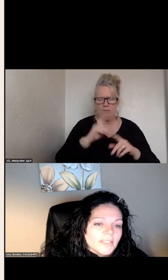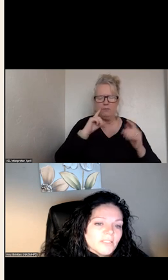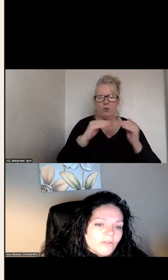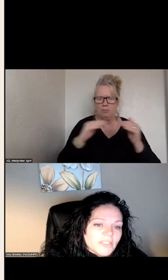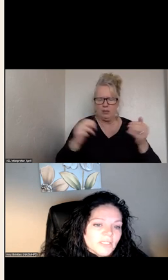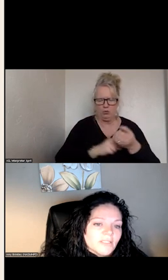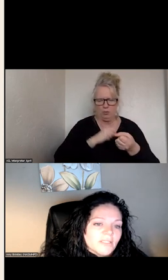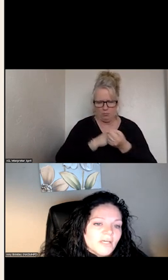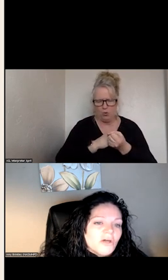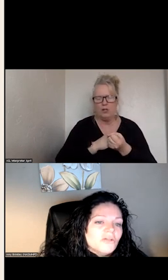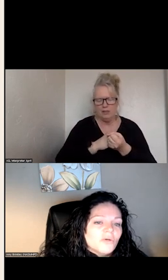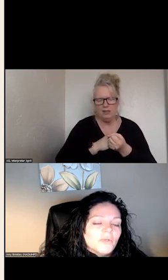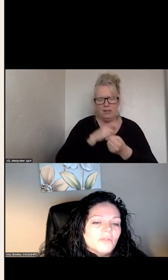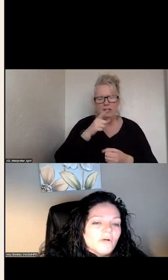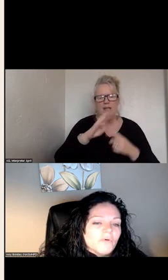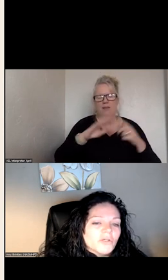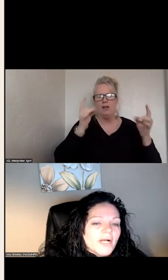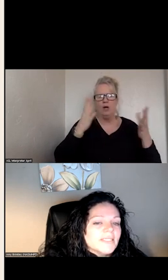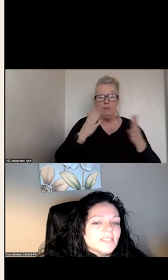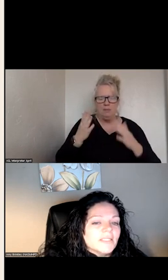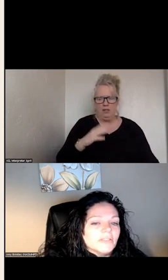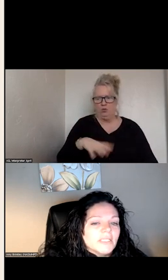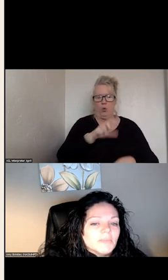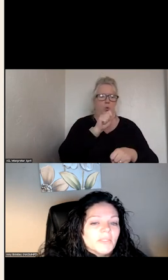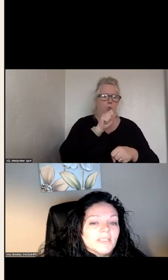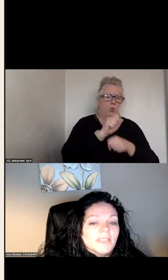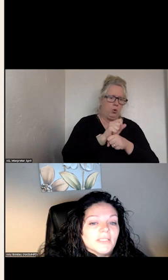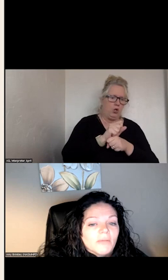CRISIS SUPPORT SERVICES. SO WITH CRISIS, THERE SEEMS TO BE A